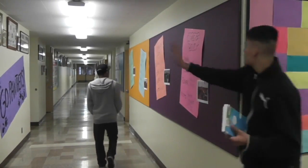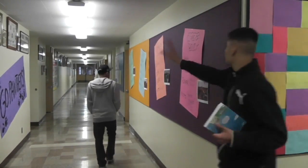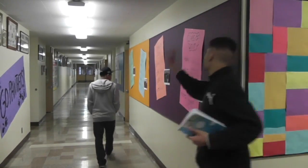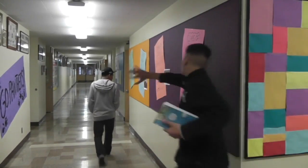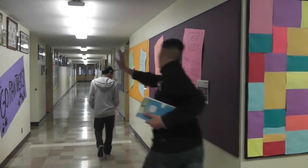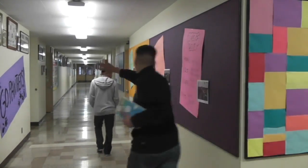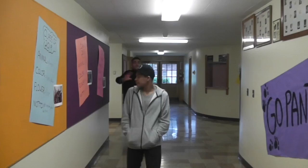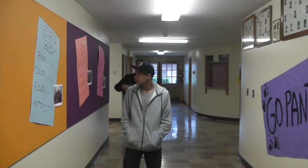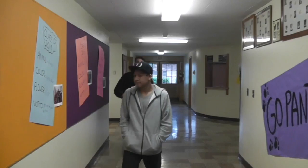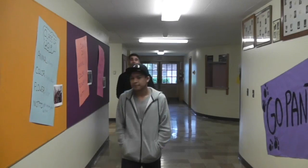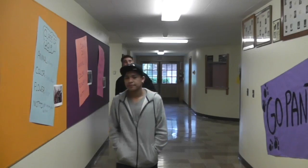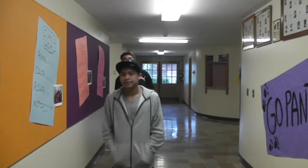Hey! Wait!